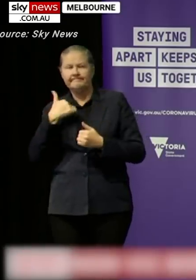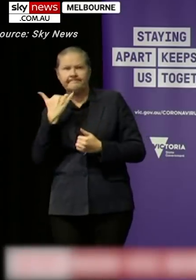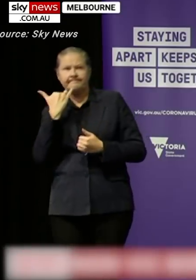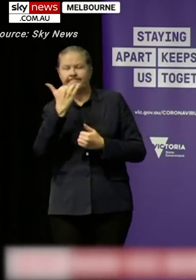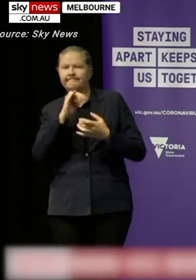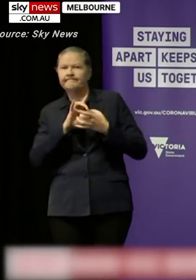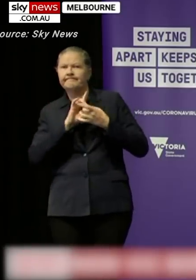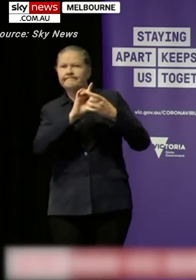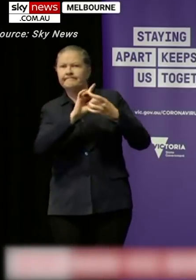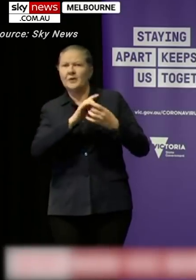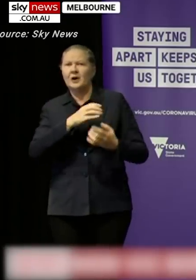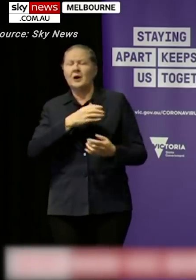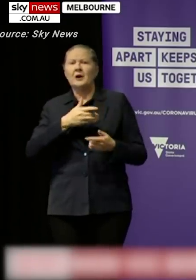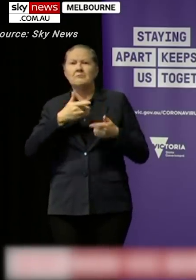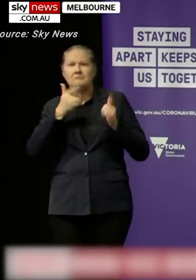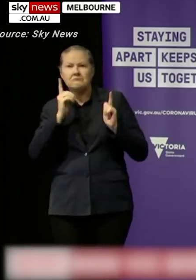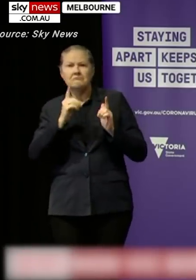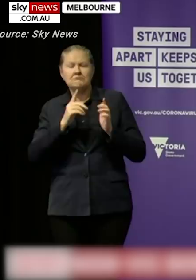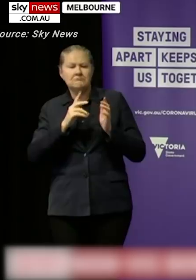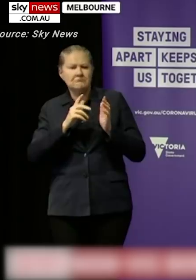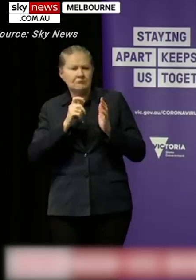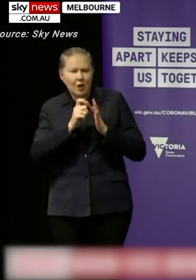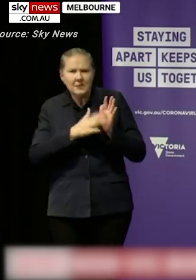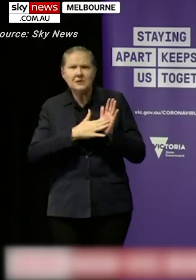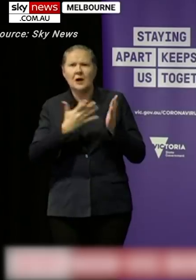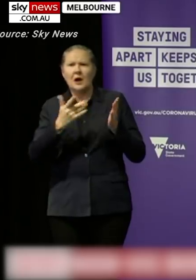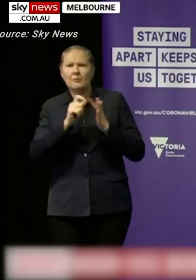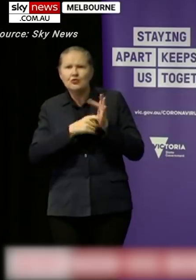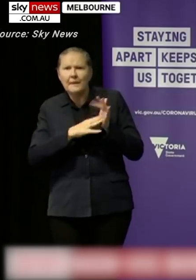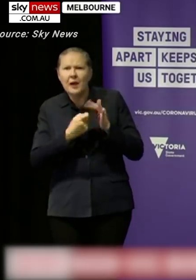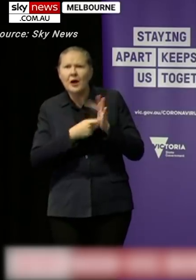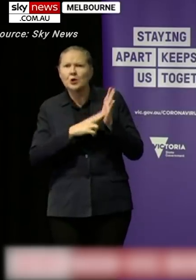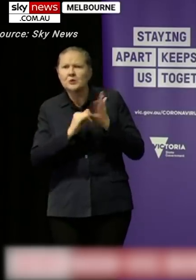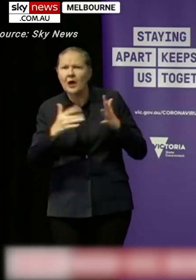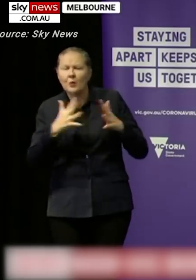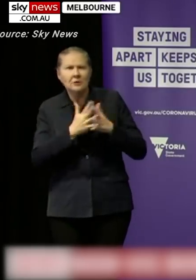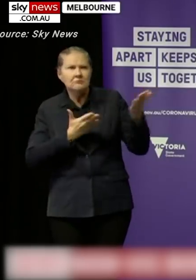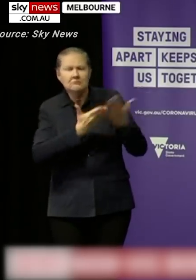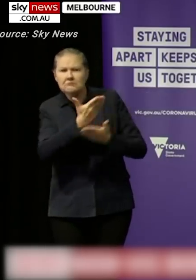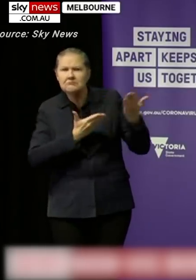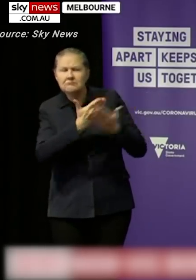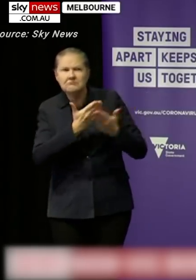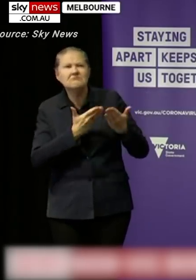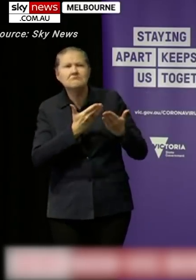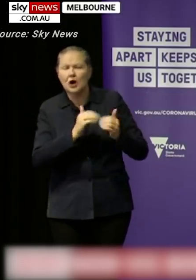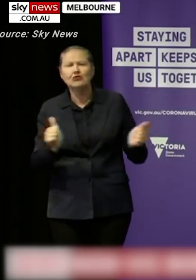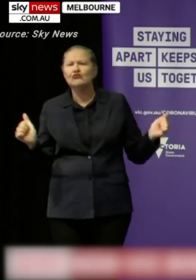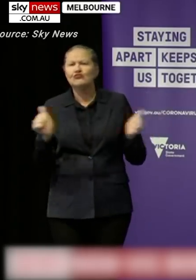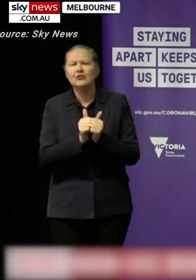just an hour or so ago, where we have we have all of us agreed that the best thing to do